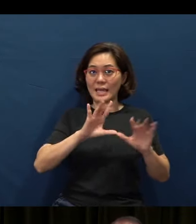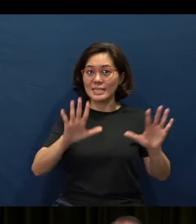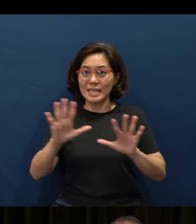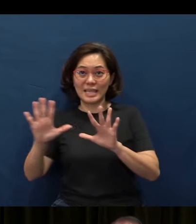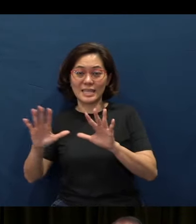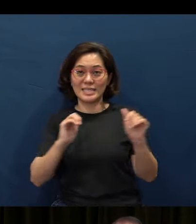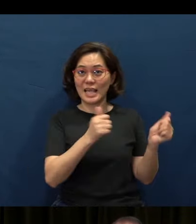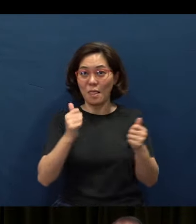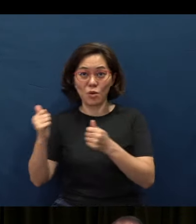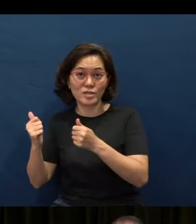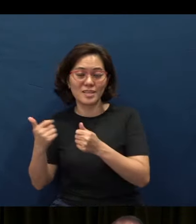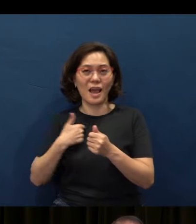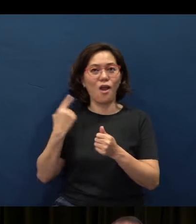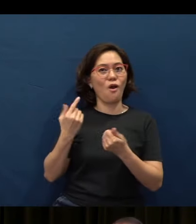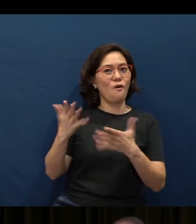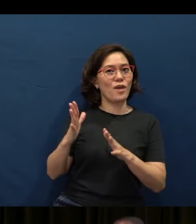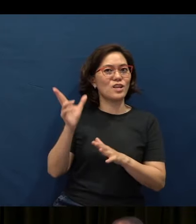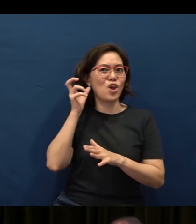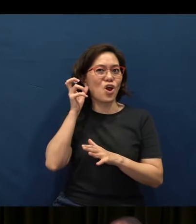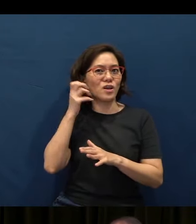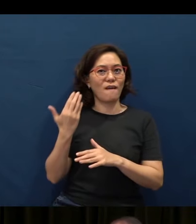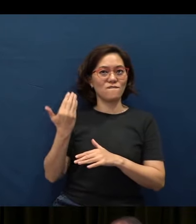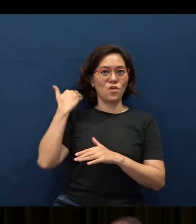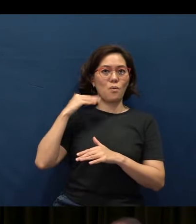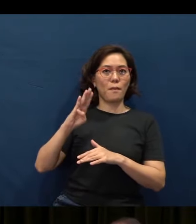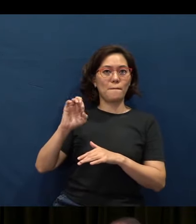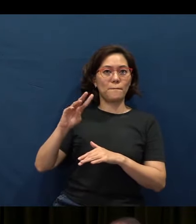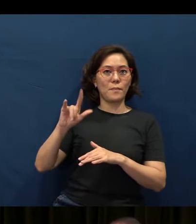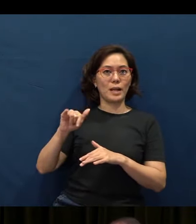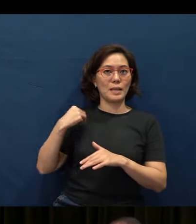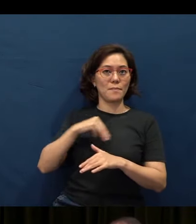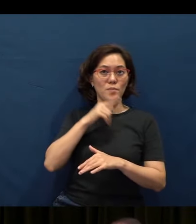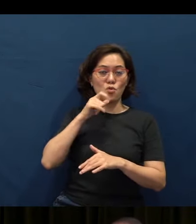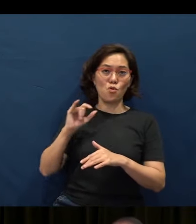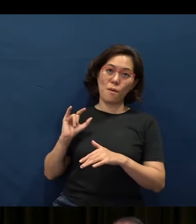I have already heard (from) ex-Bartley members who have migrated, (and) are planning to come